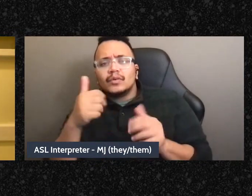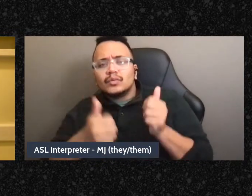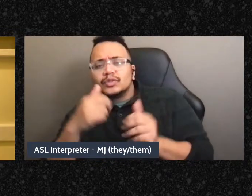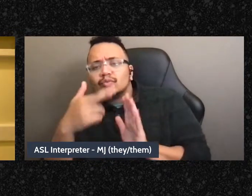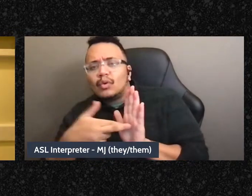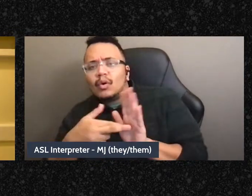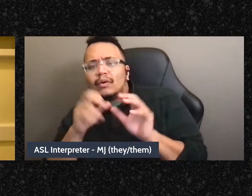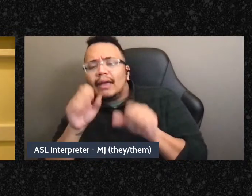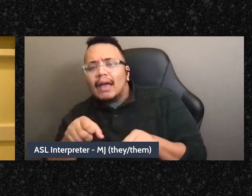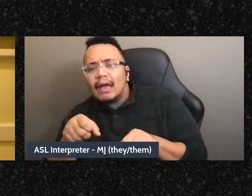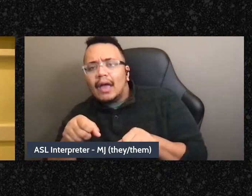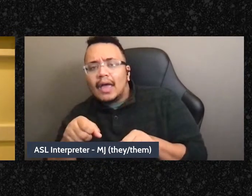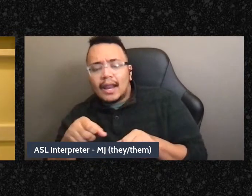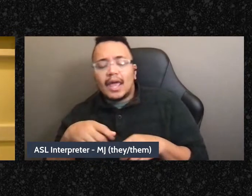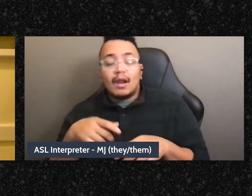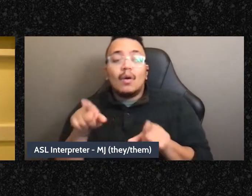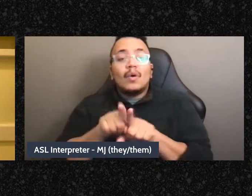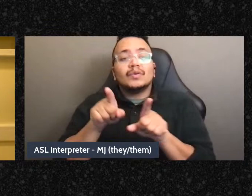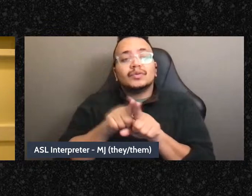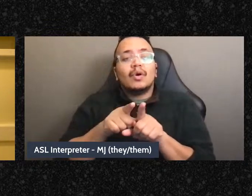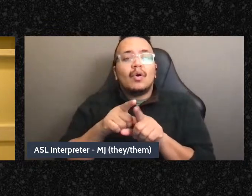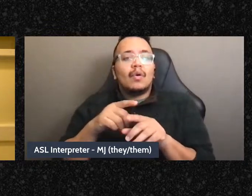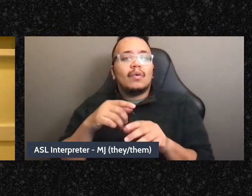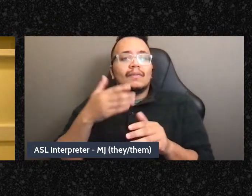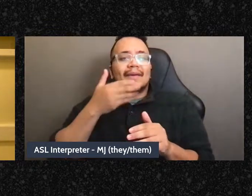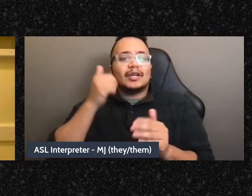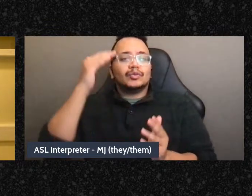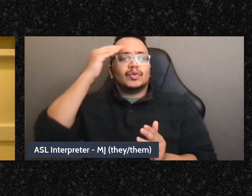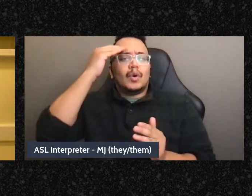also in part so that we don't have that thing where it's like “I came once to one of the things